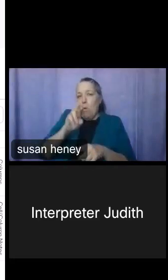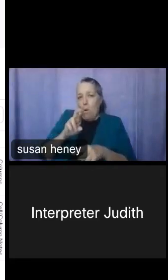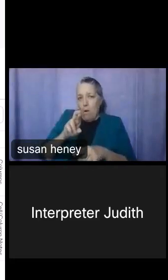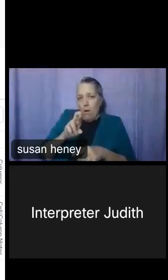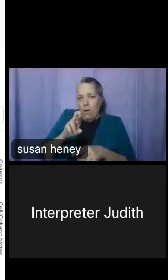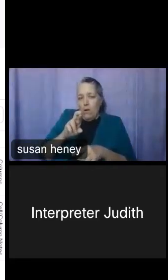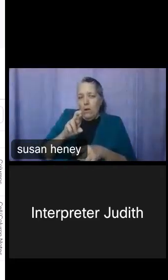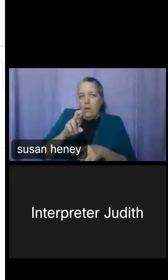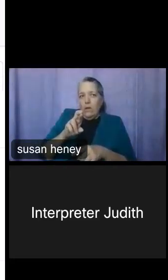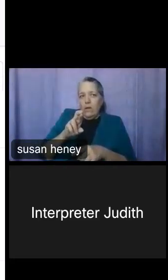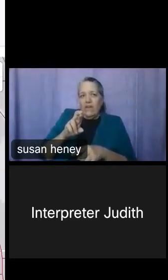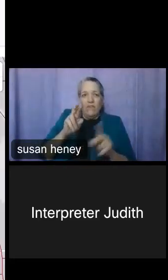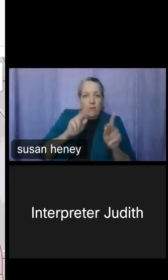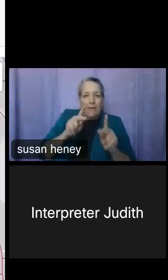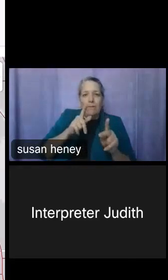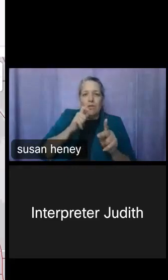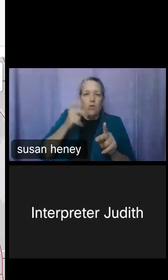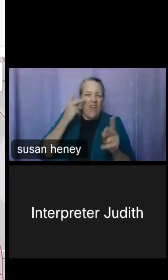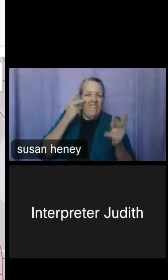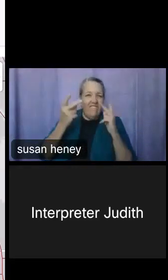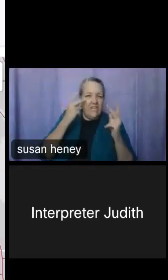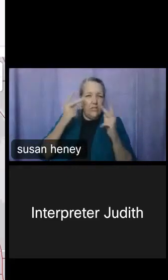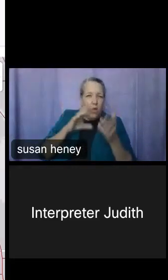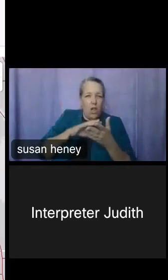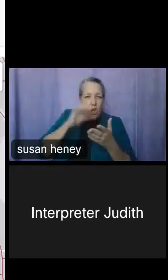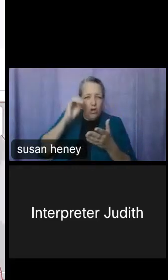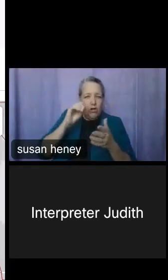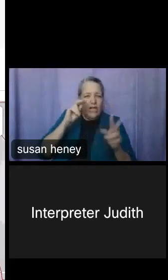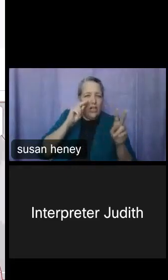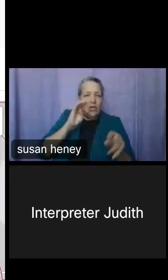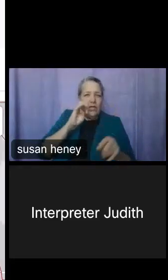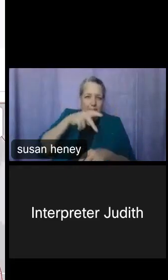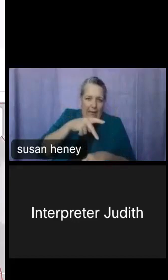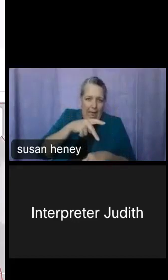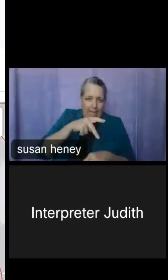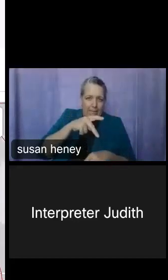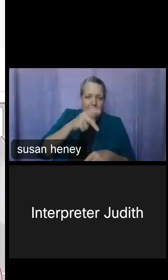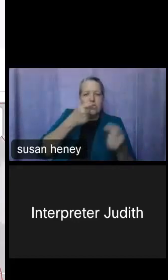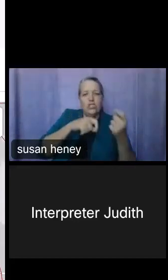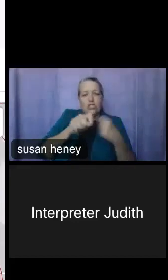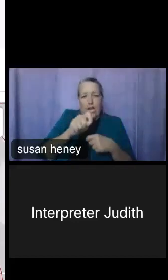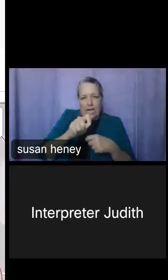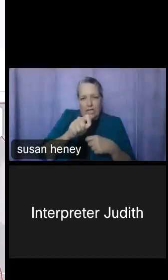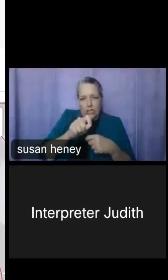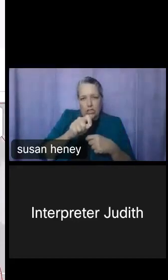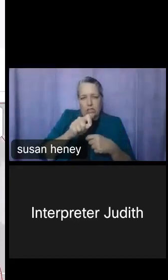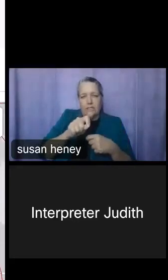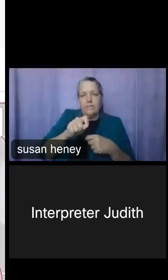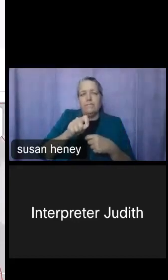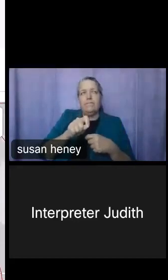of us who are more visual learners, you can go to the map, change that to percentage of